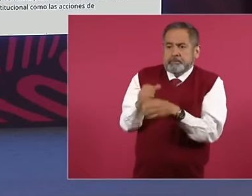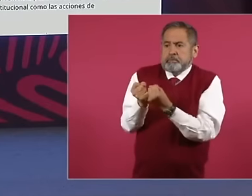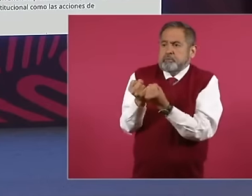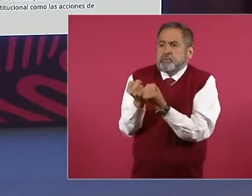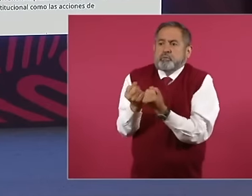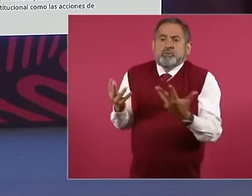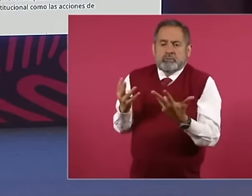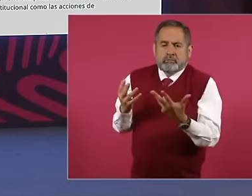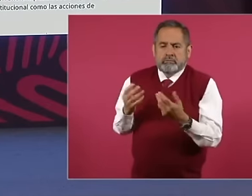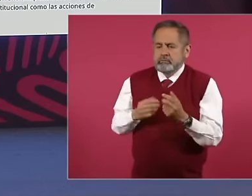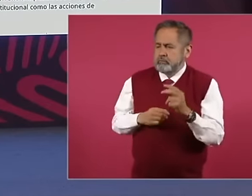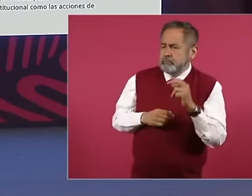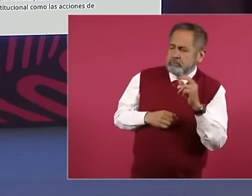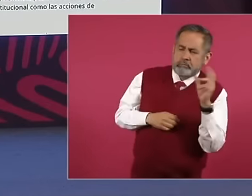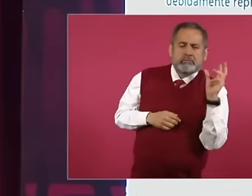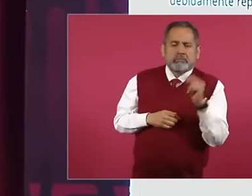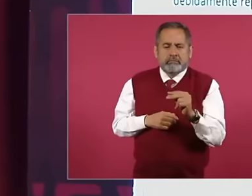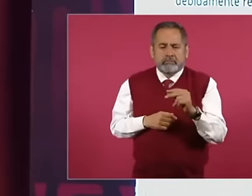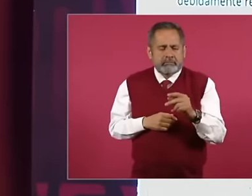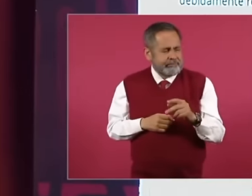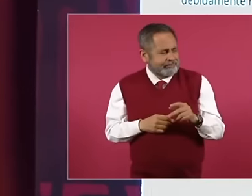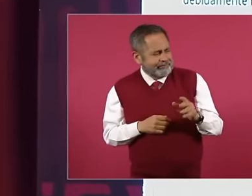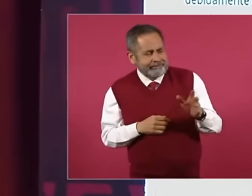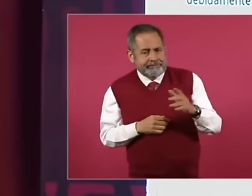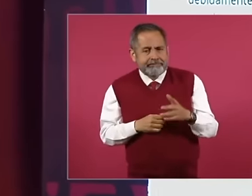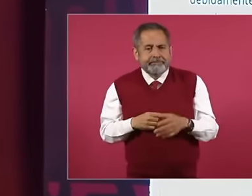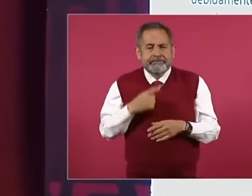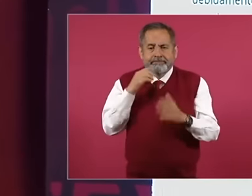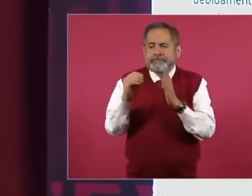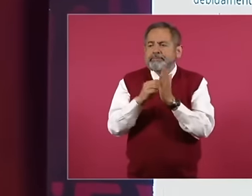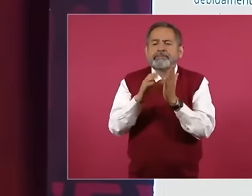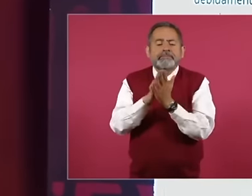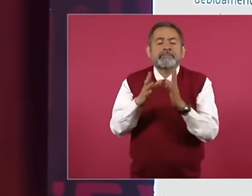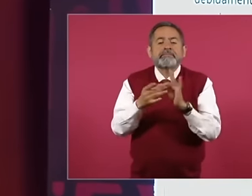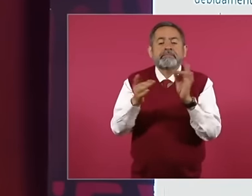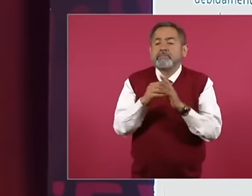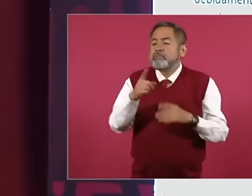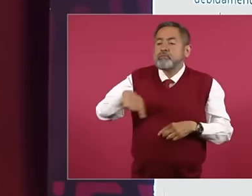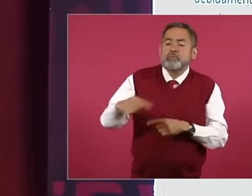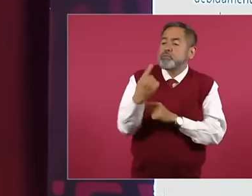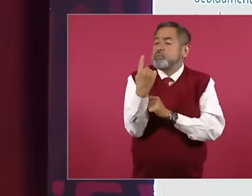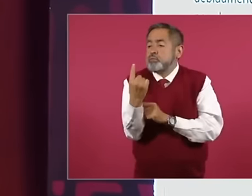clearly established that no political force on its own cannot reform the